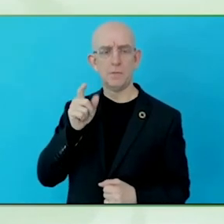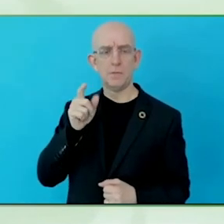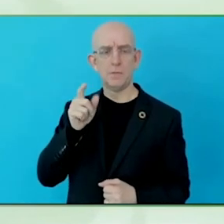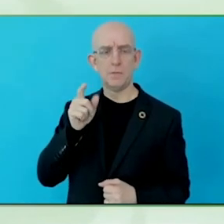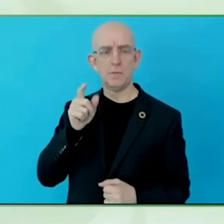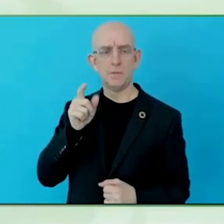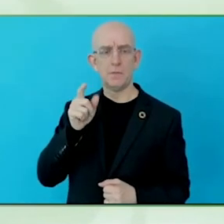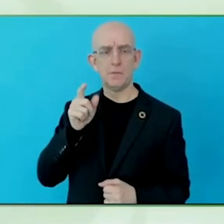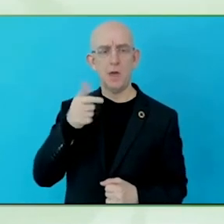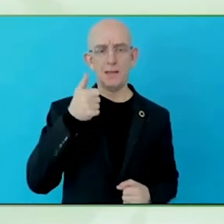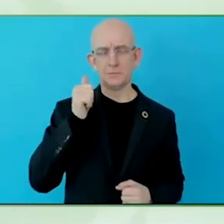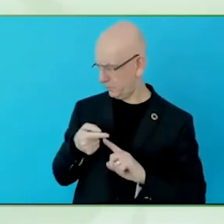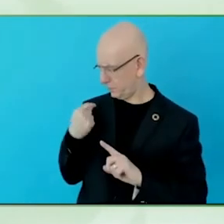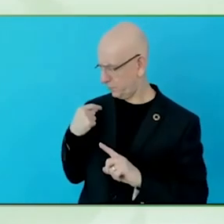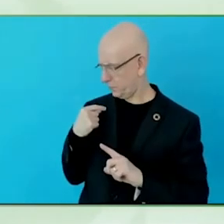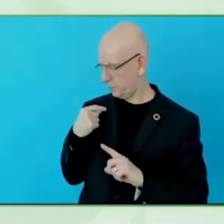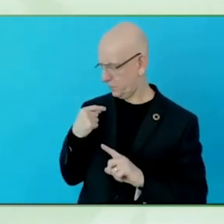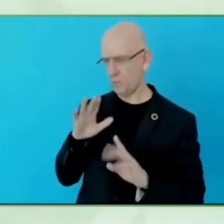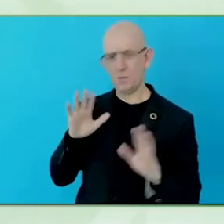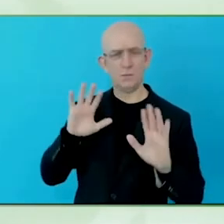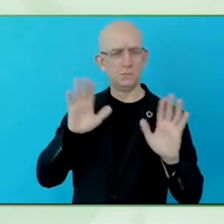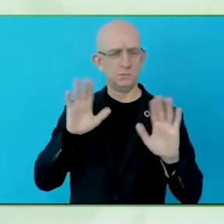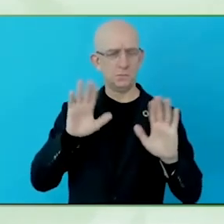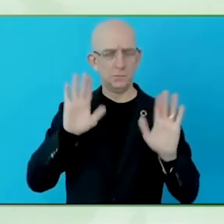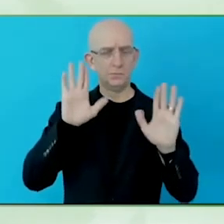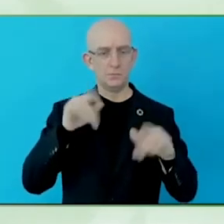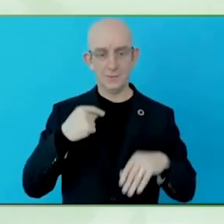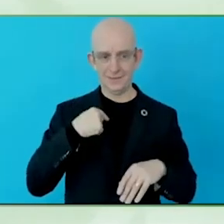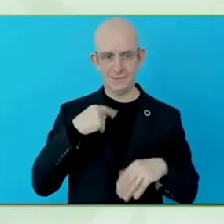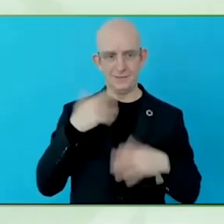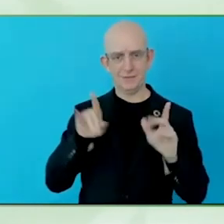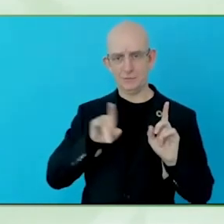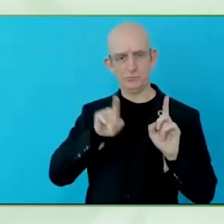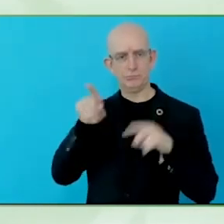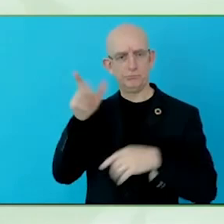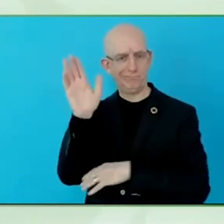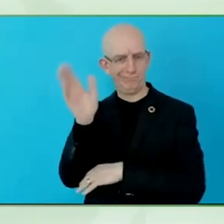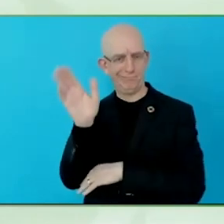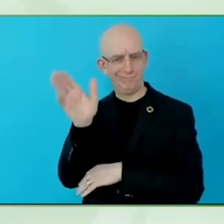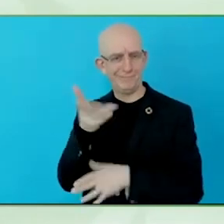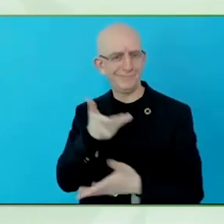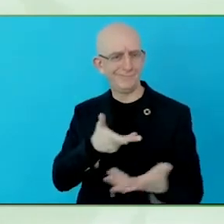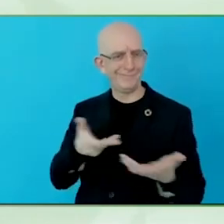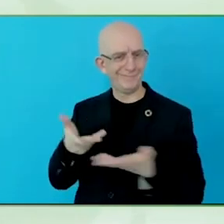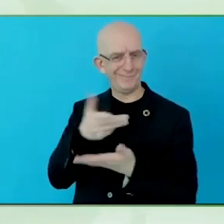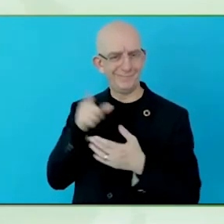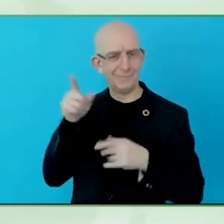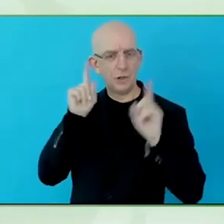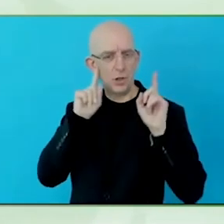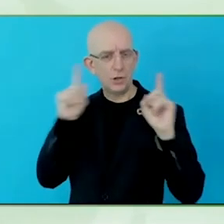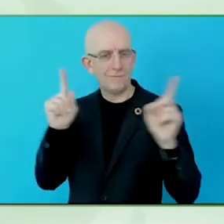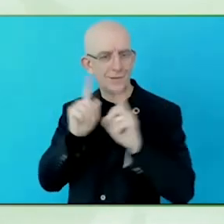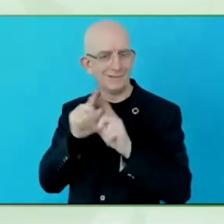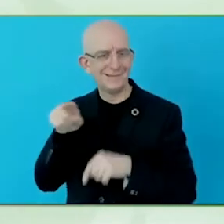with the audience afterwards, on my speech on the global report, what they considered the main barriers.